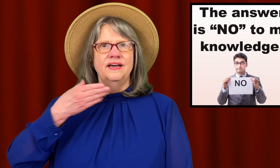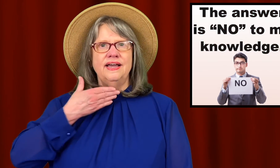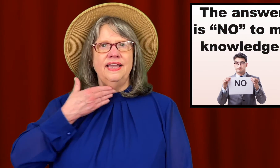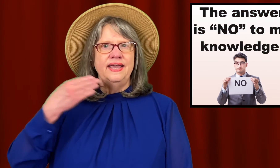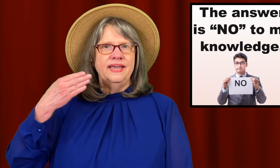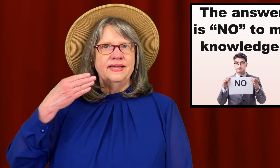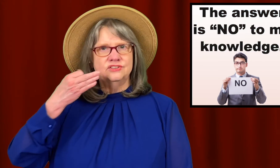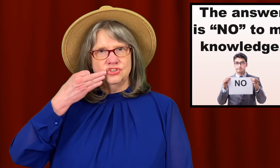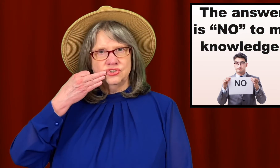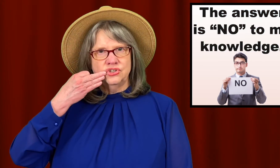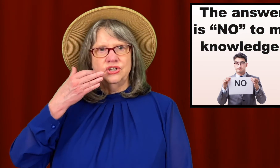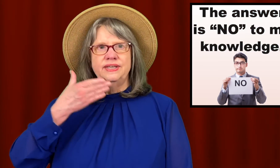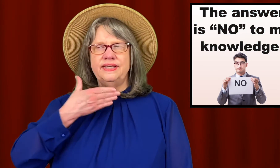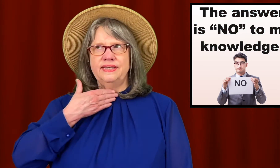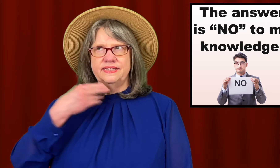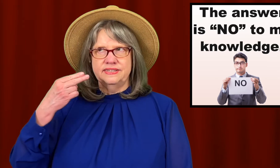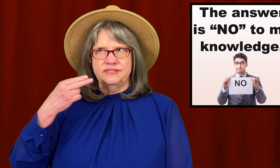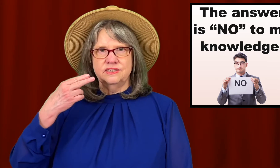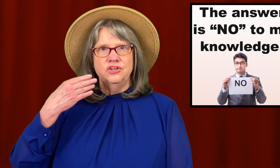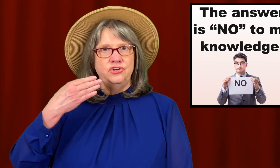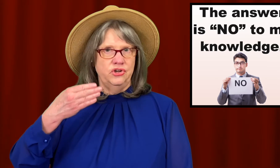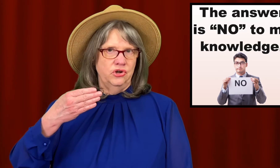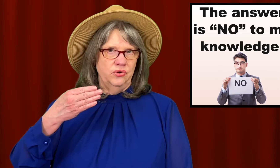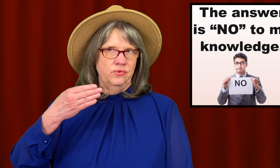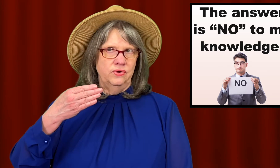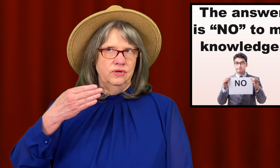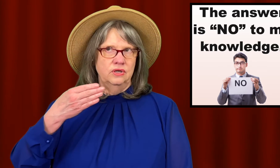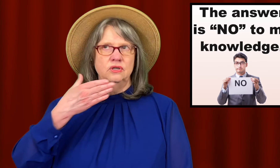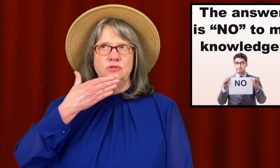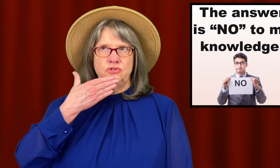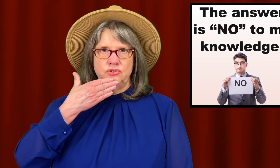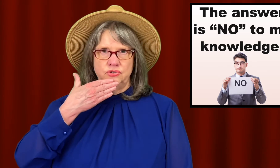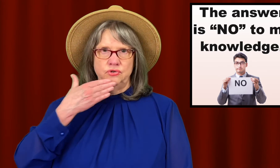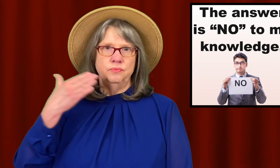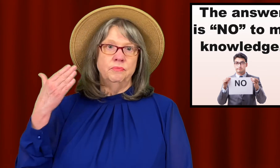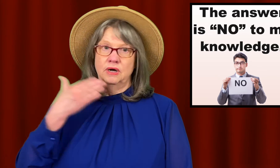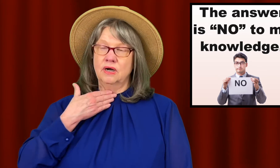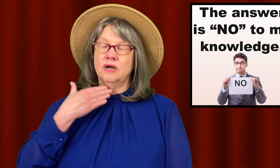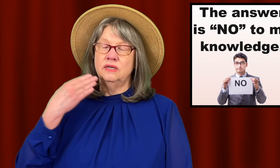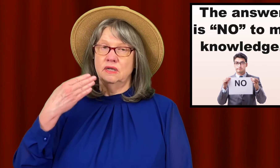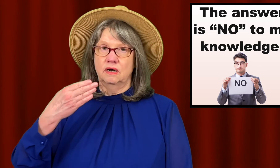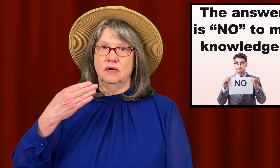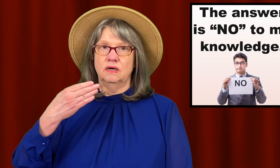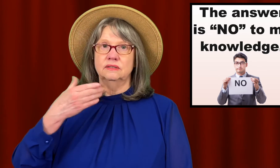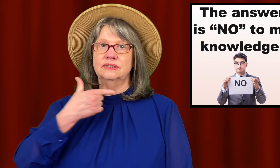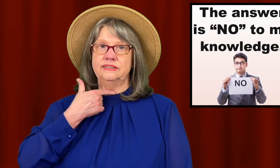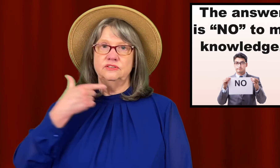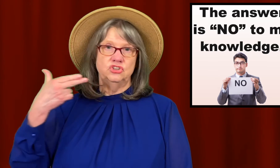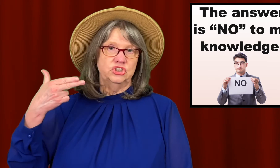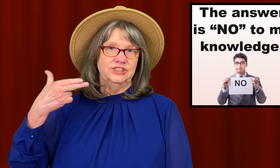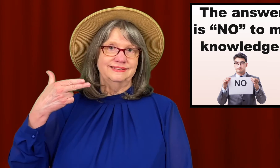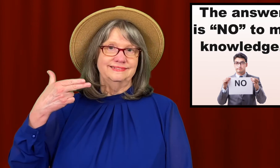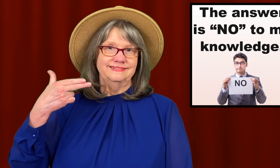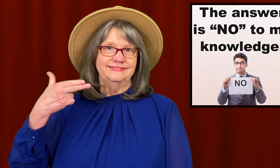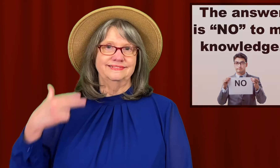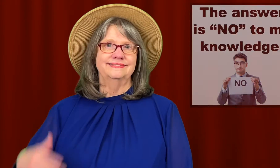The answer is "no", to my knowledge.